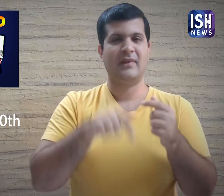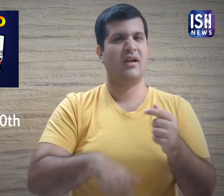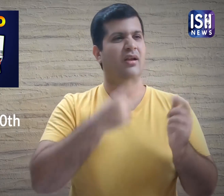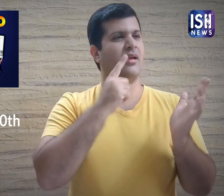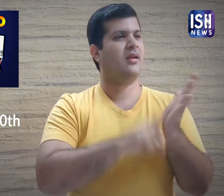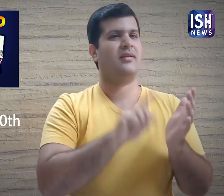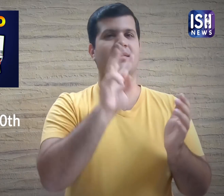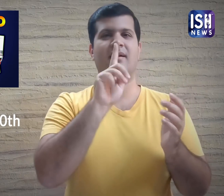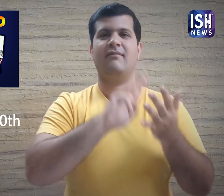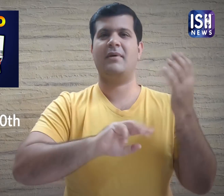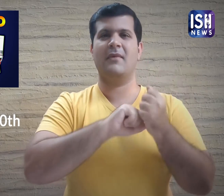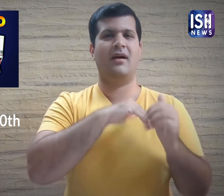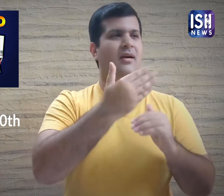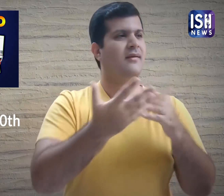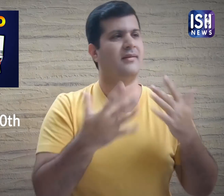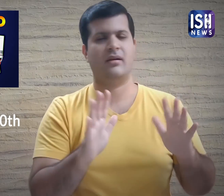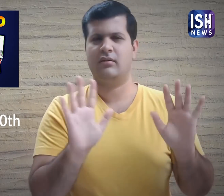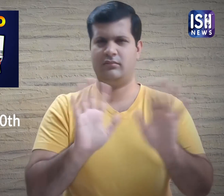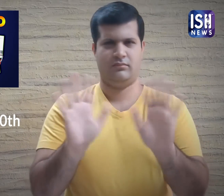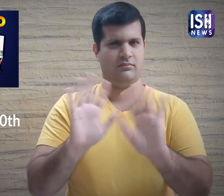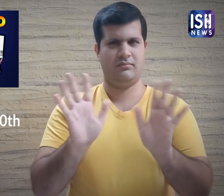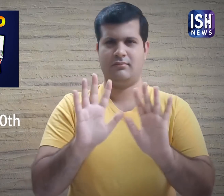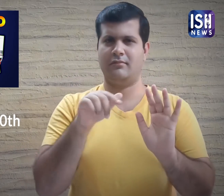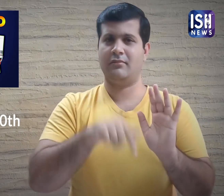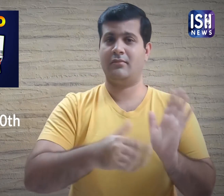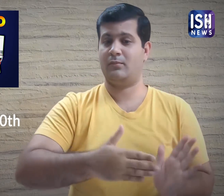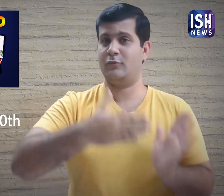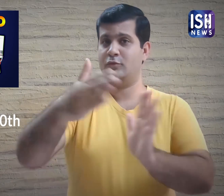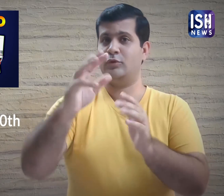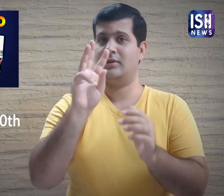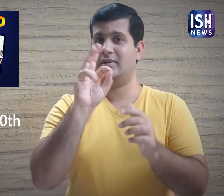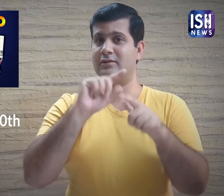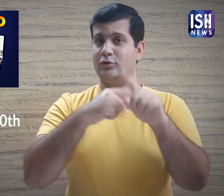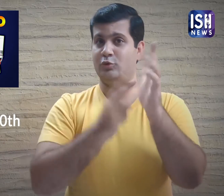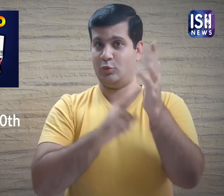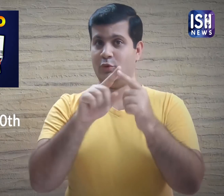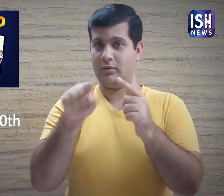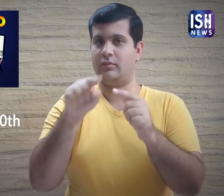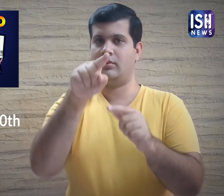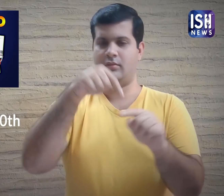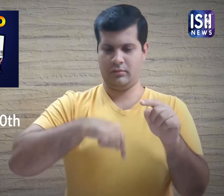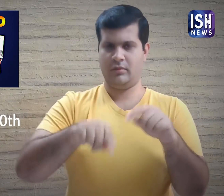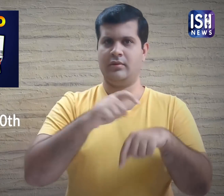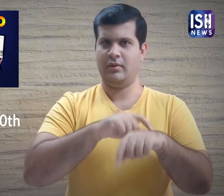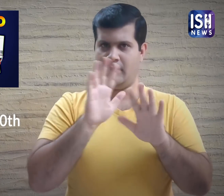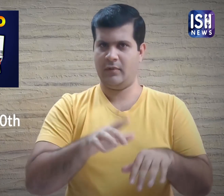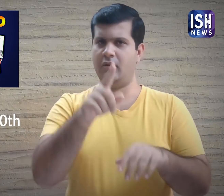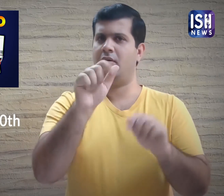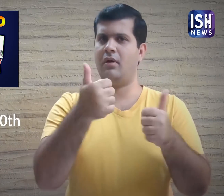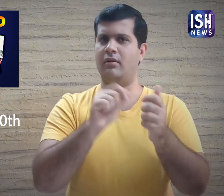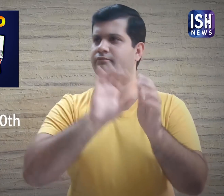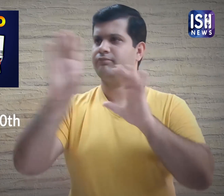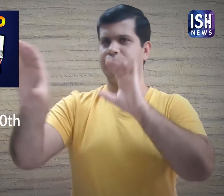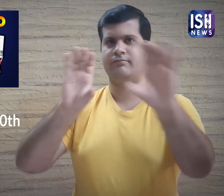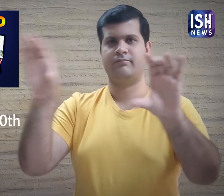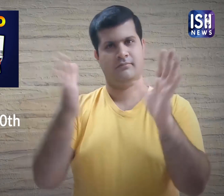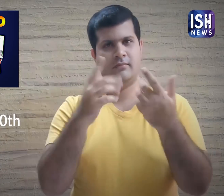Now that the deadline has been postponed, you can still make investments